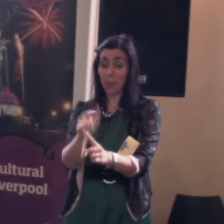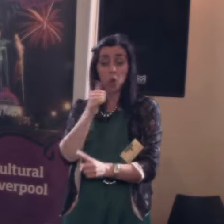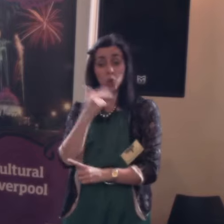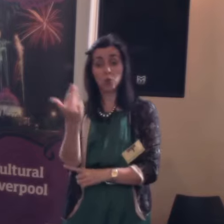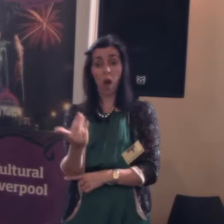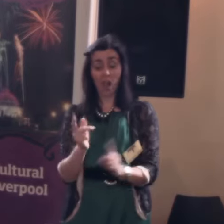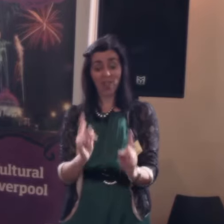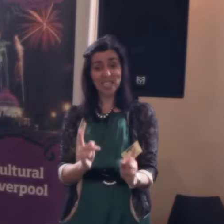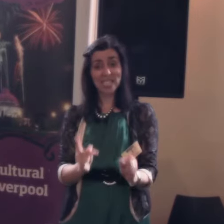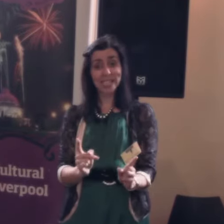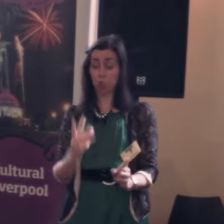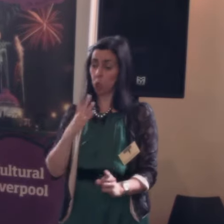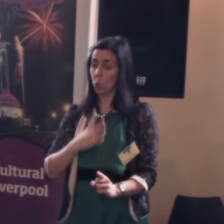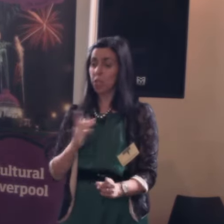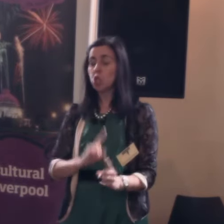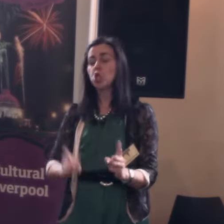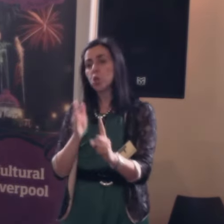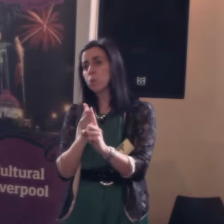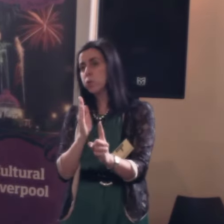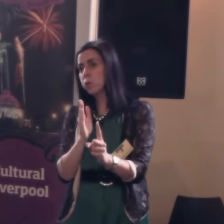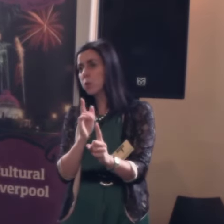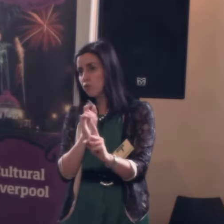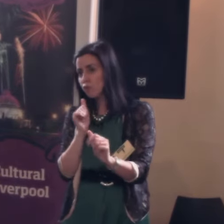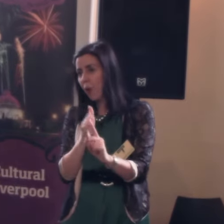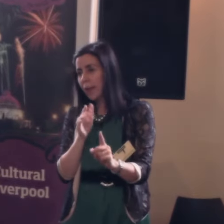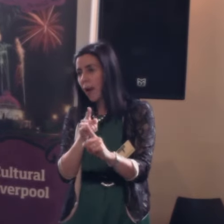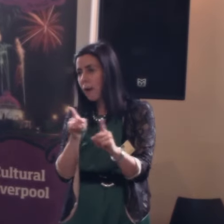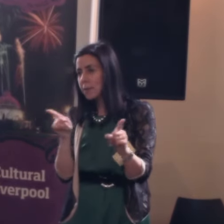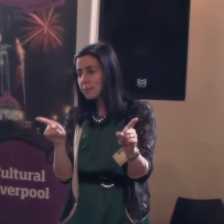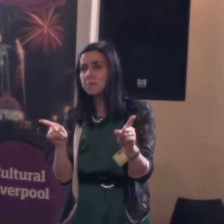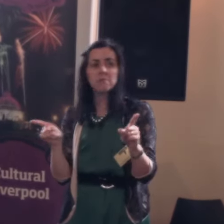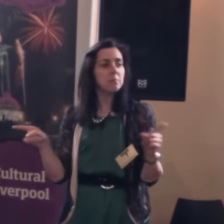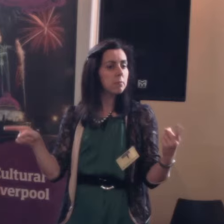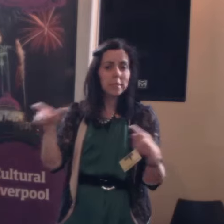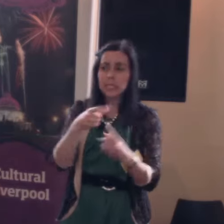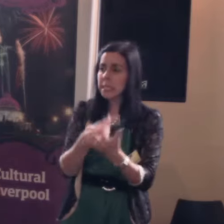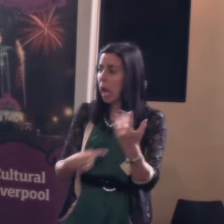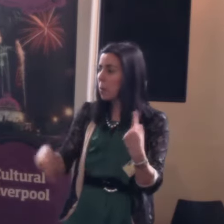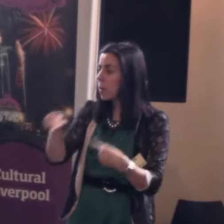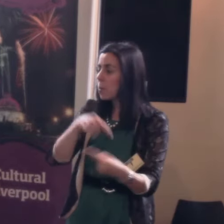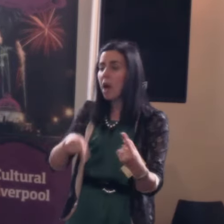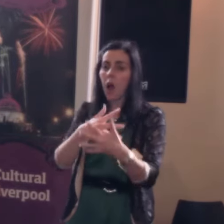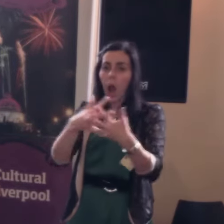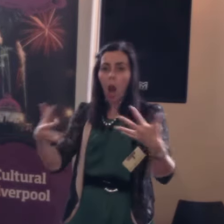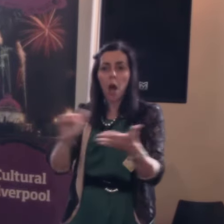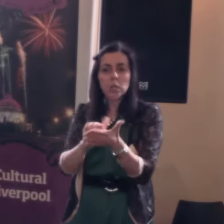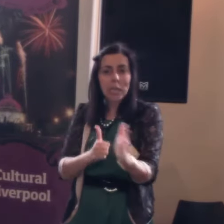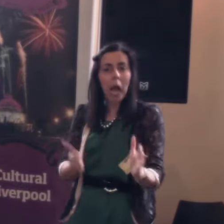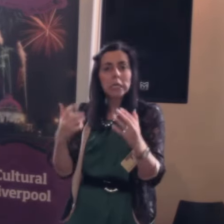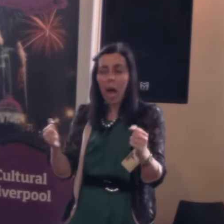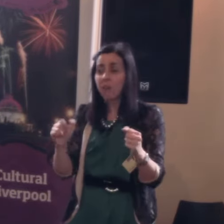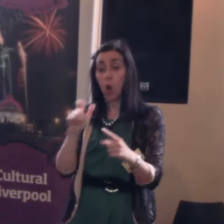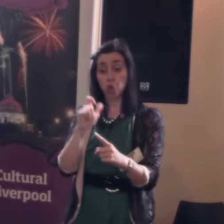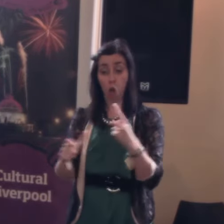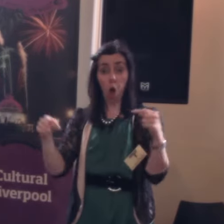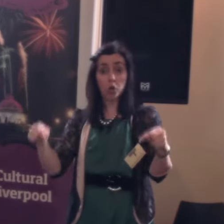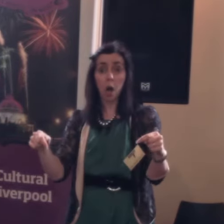and we need to recognise that amongst disabled people there's an enormous range of talent, and DaDa brings some of that out